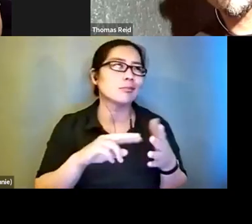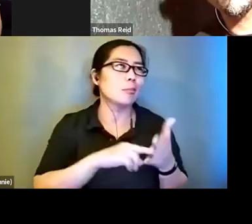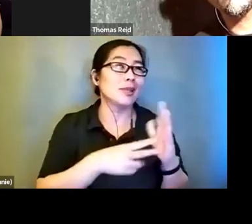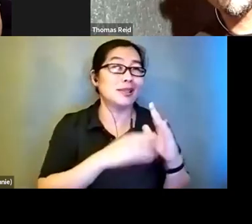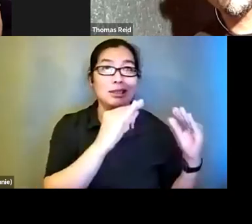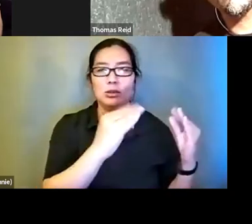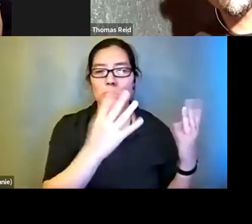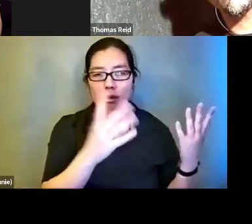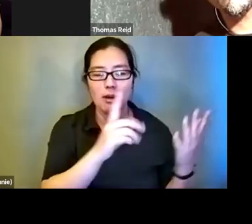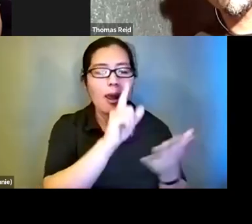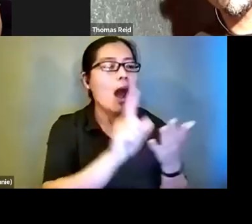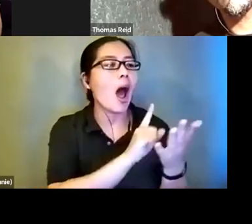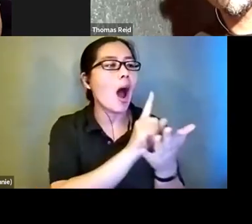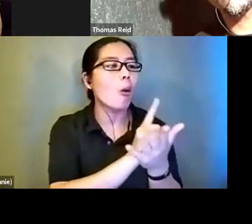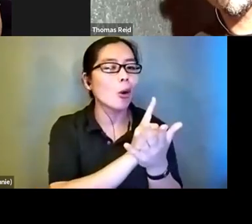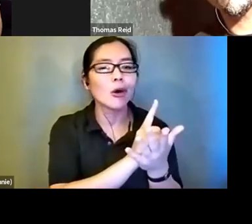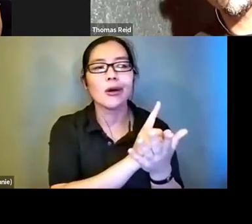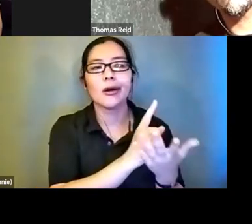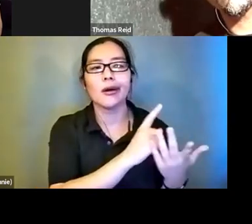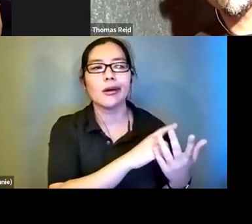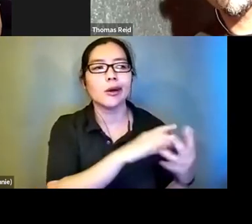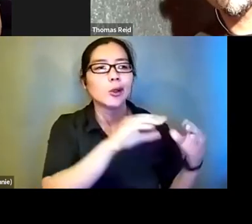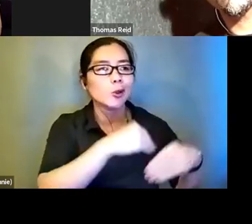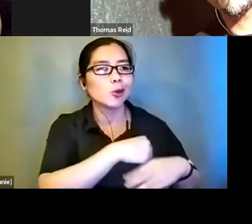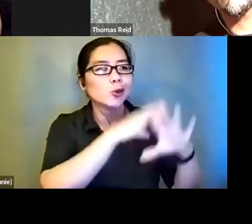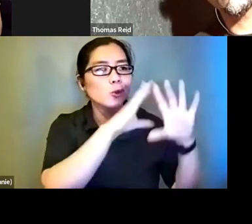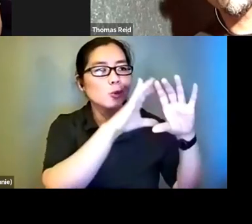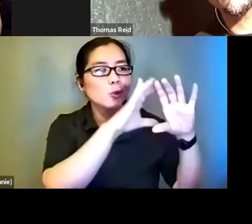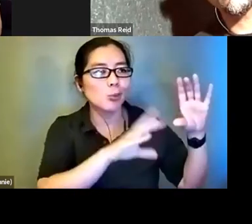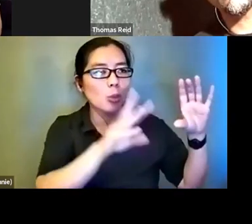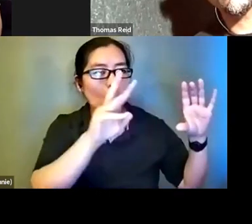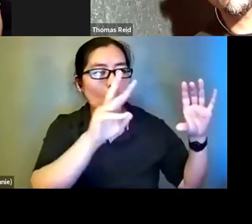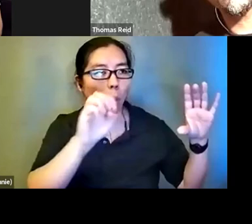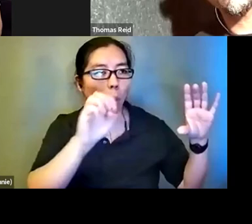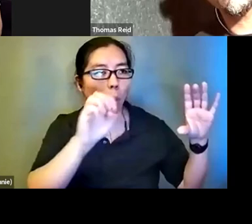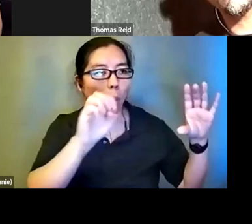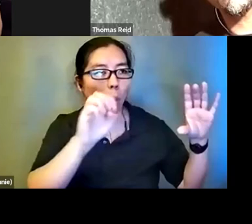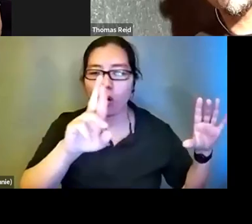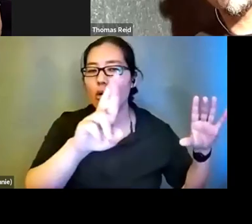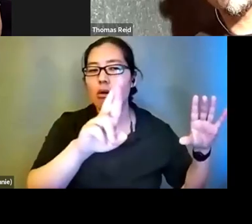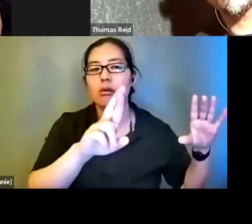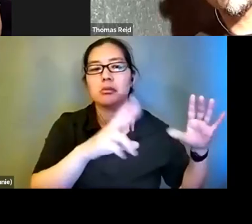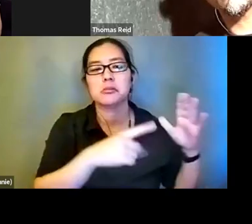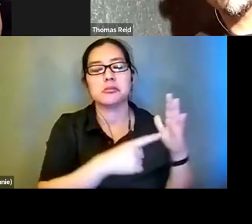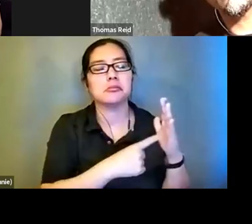long, you know, Zoom webinar. And sometimes it's very in depth and